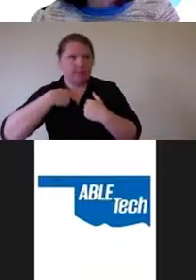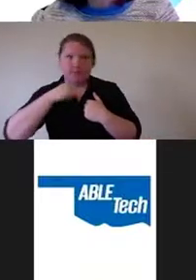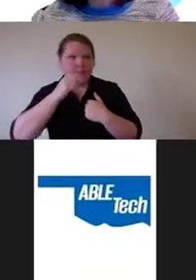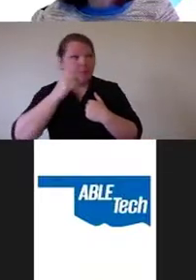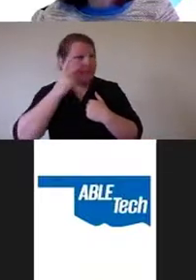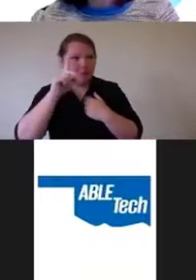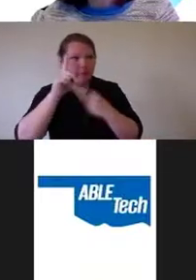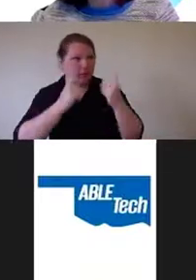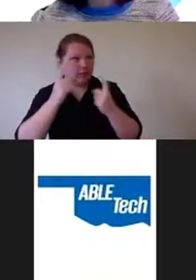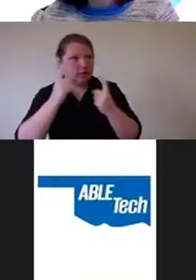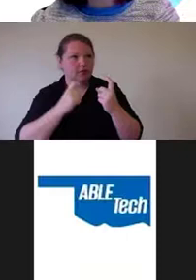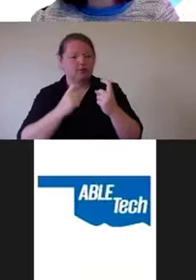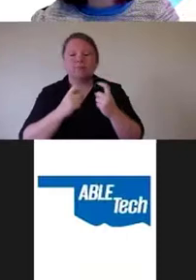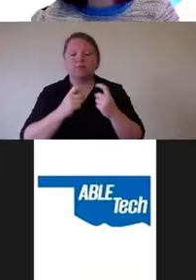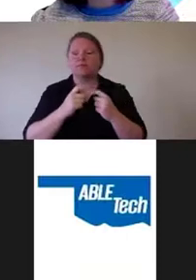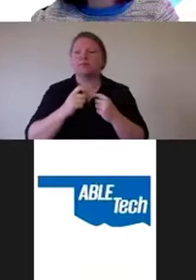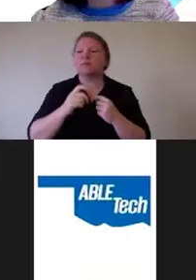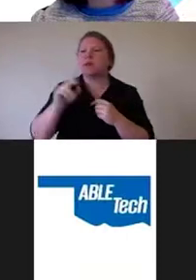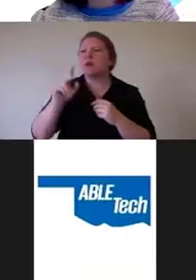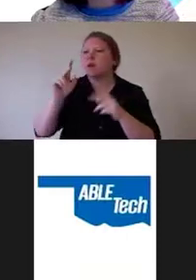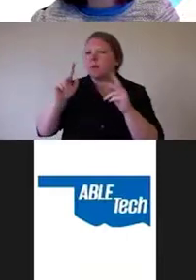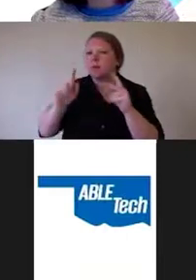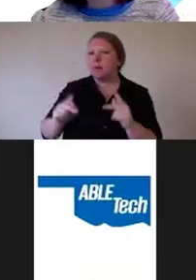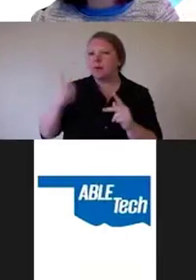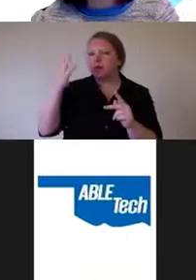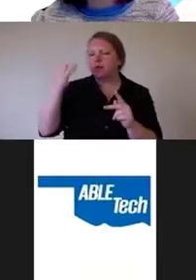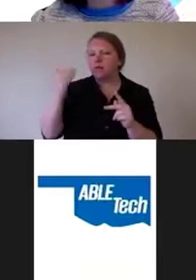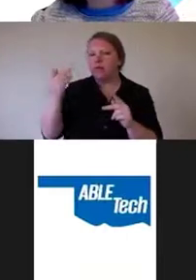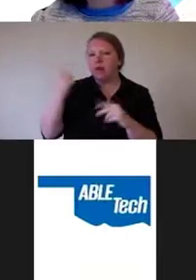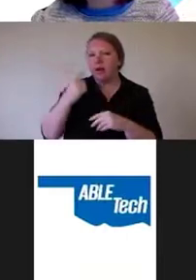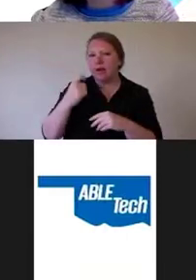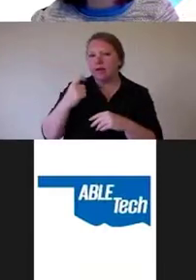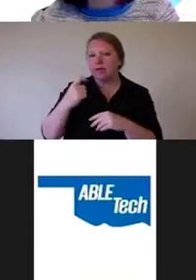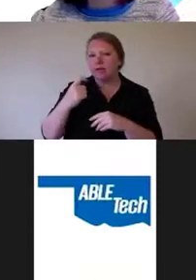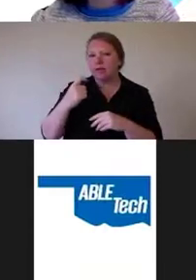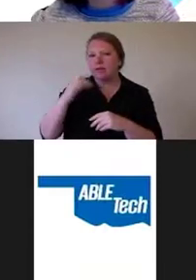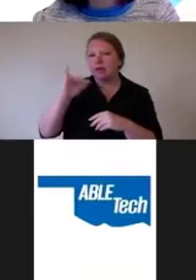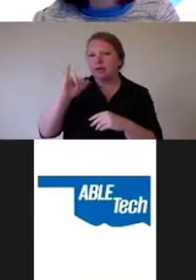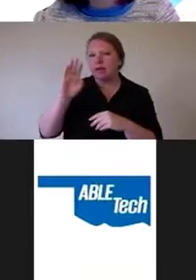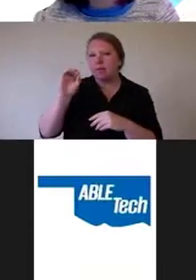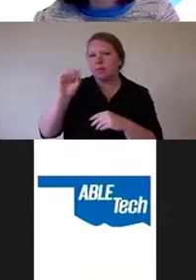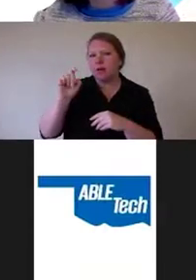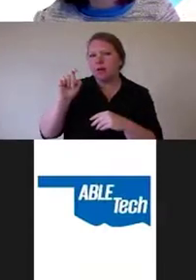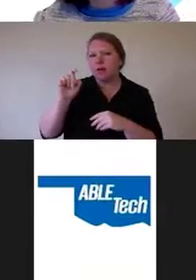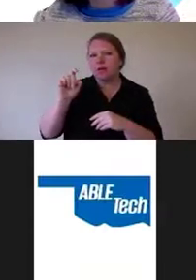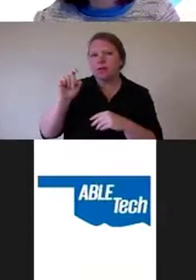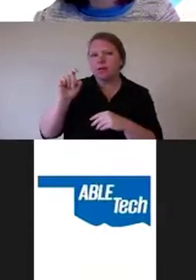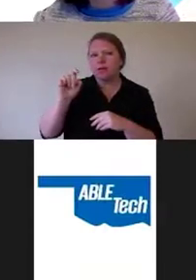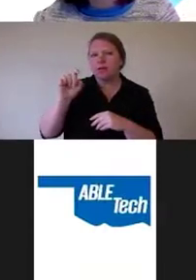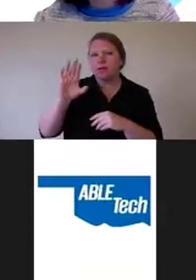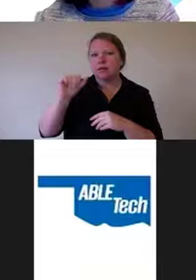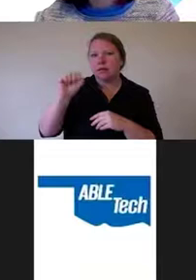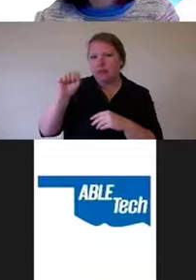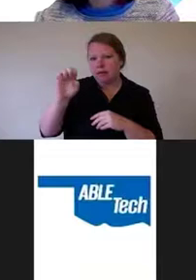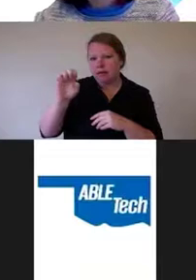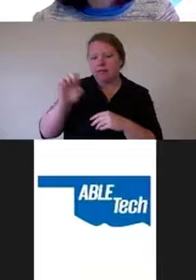Somebody had asked a question before about the (UNKNOWN) case. Correct, correct, and you did mention that.